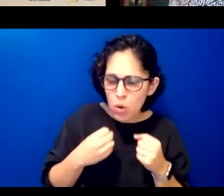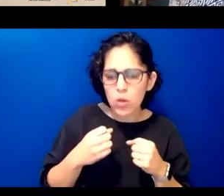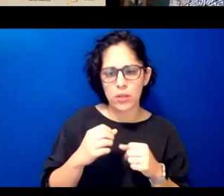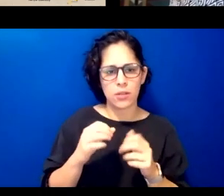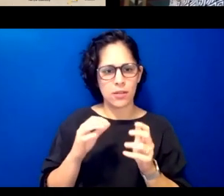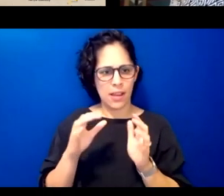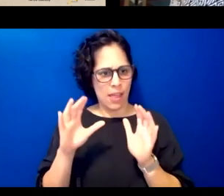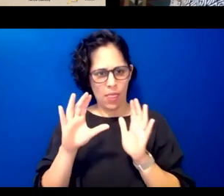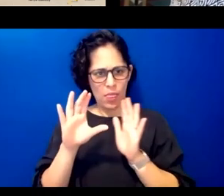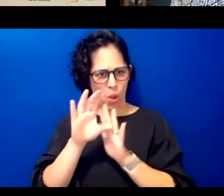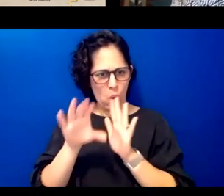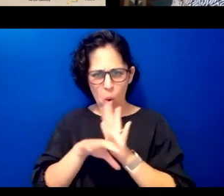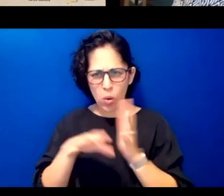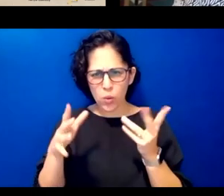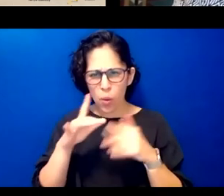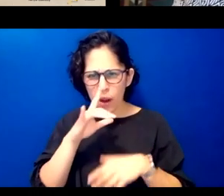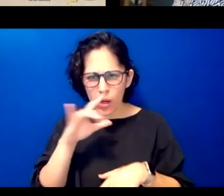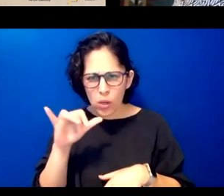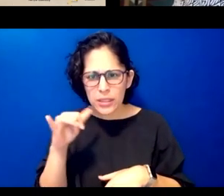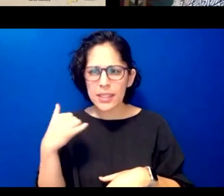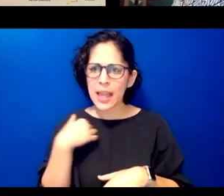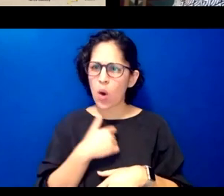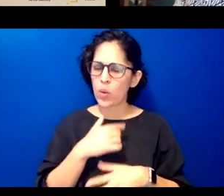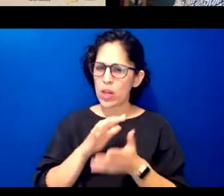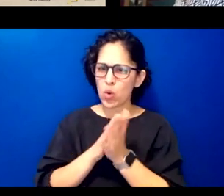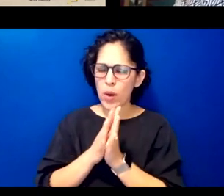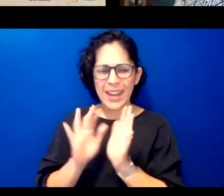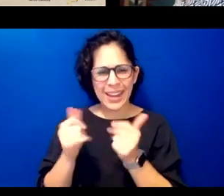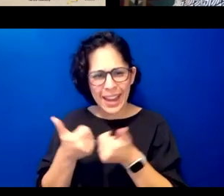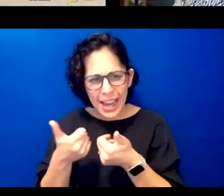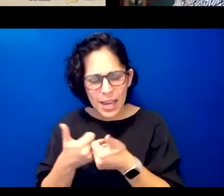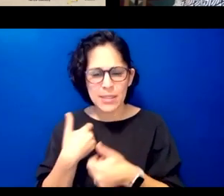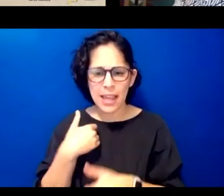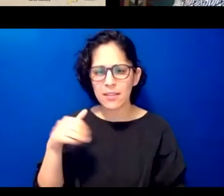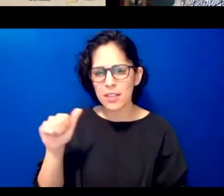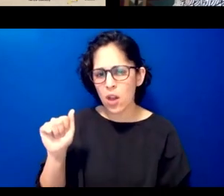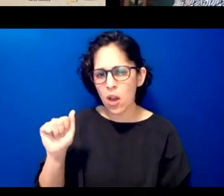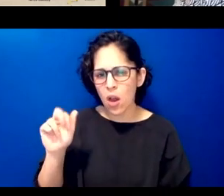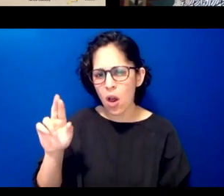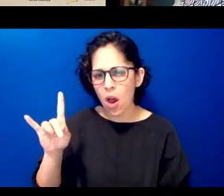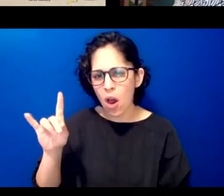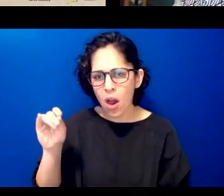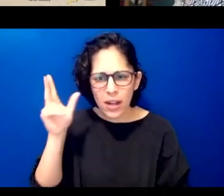designed that we've gamified it that there's audio and visual and that it's progressive